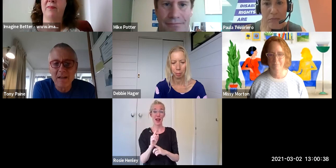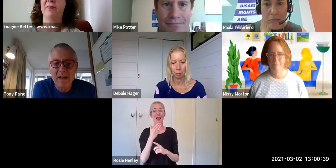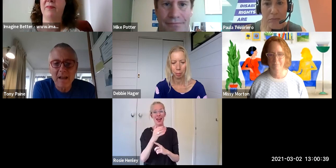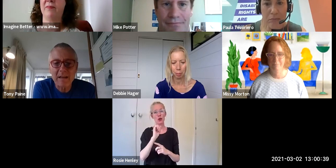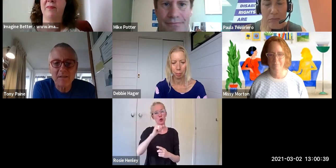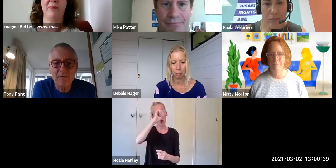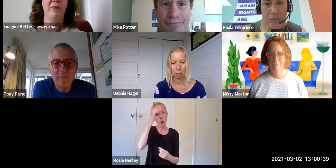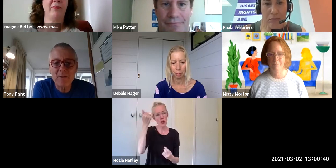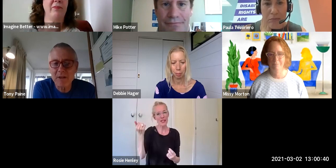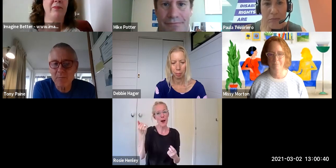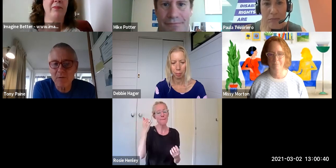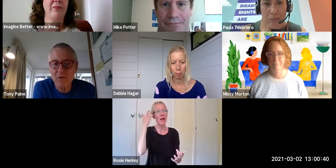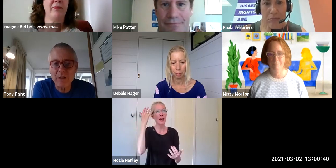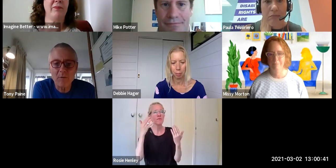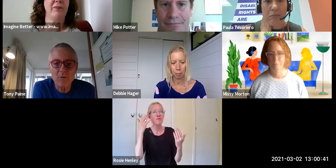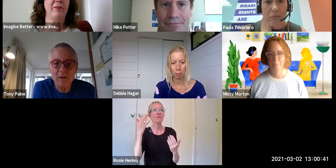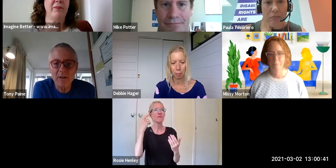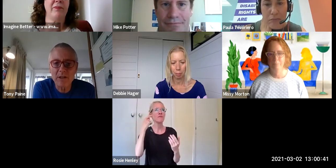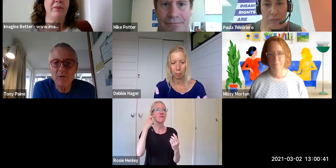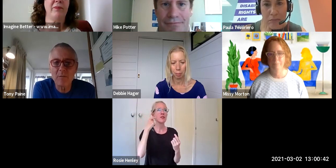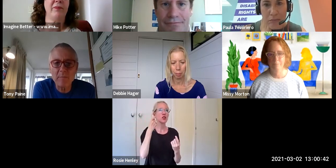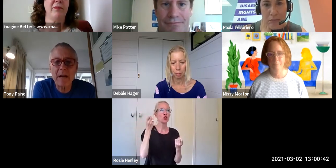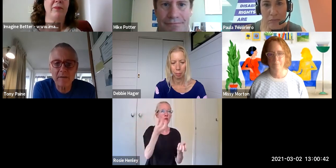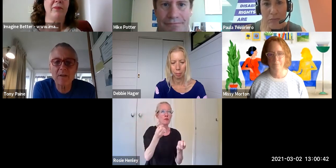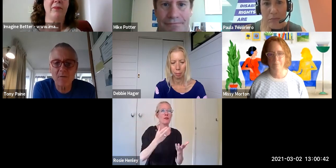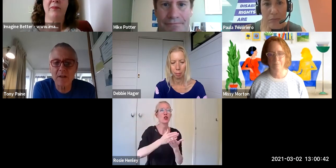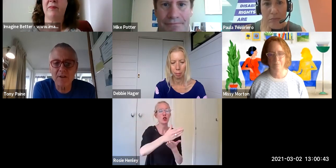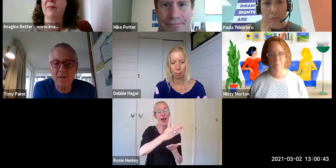From Imagine Better's point of view we look forward to continuing to be part of this conversation